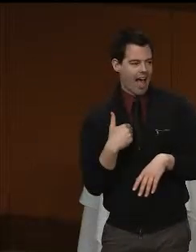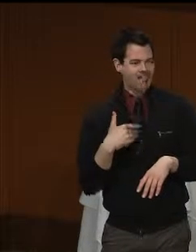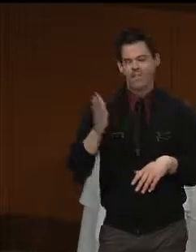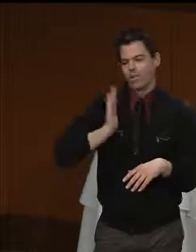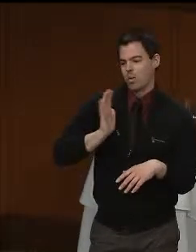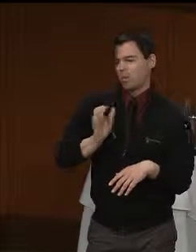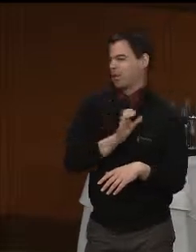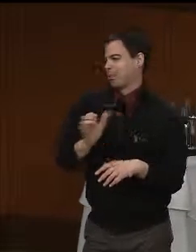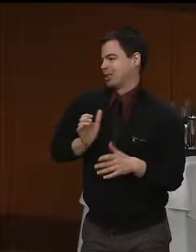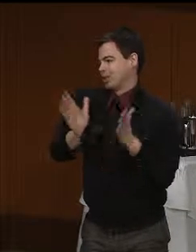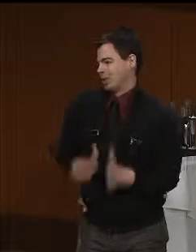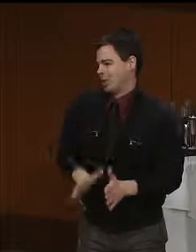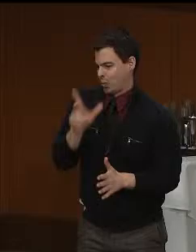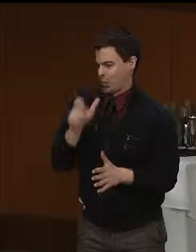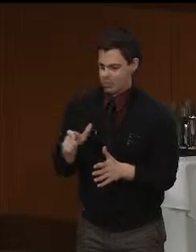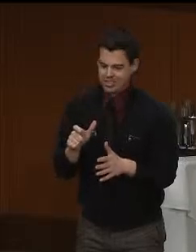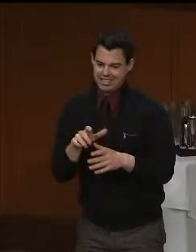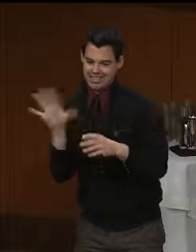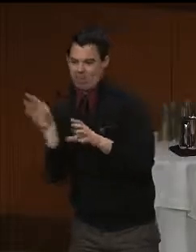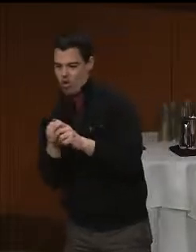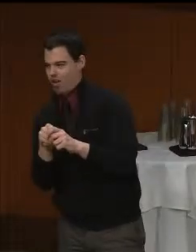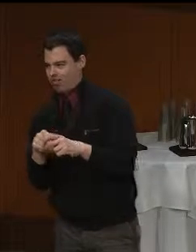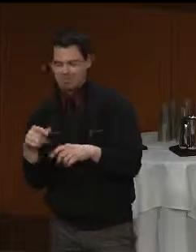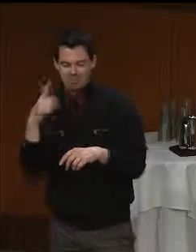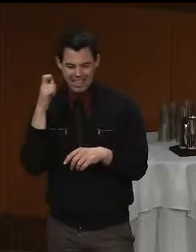manager when the chips are down.